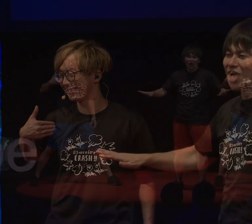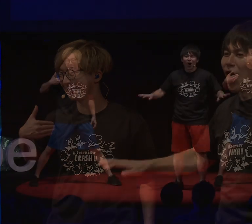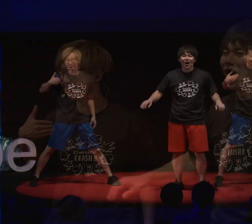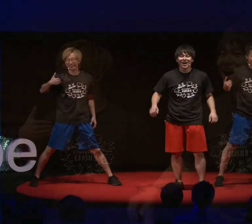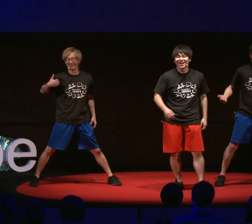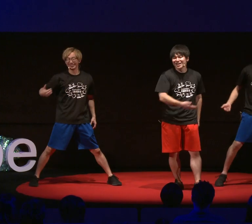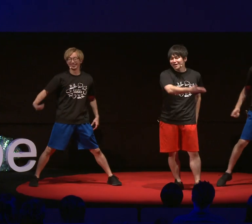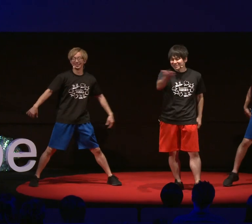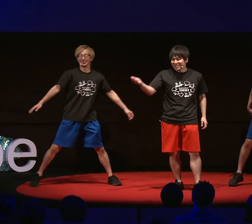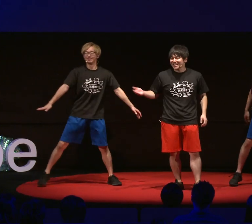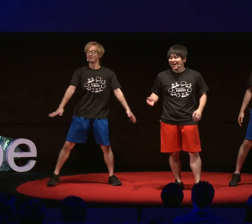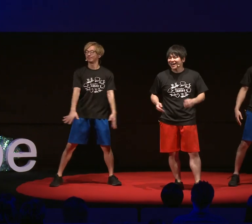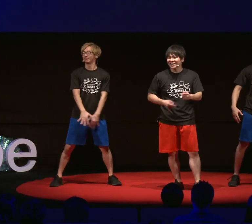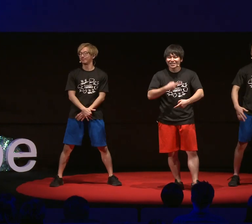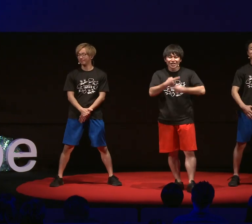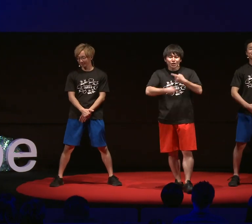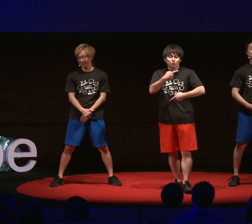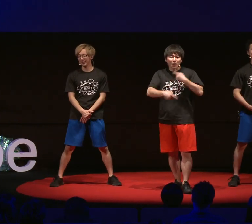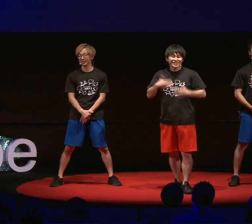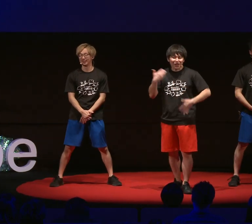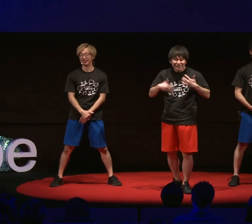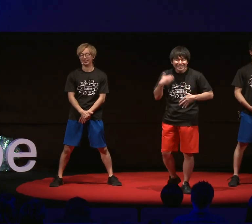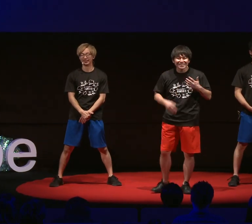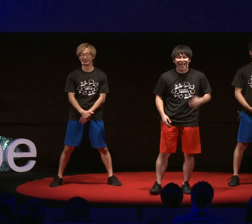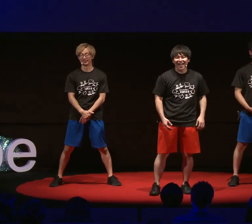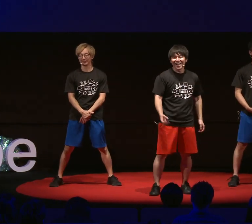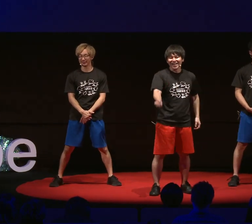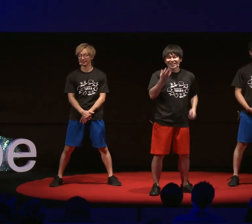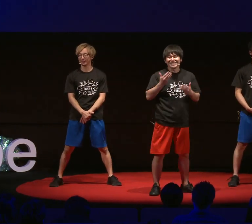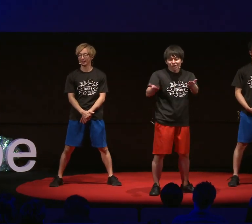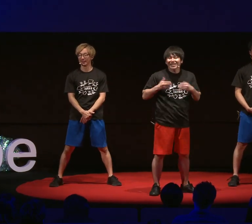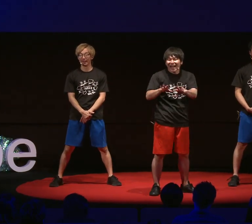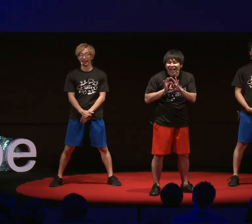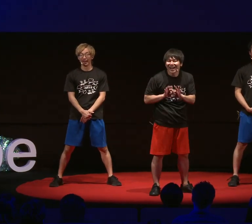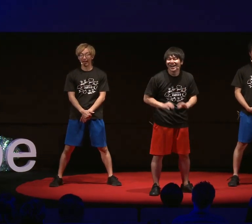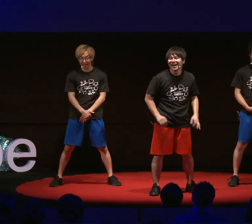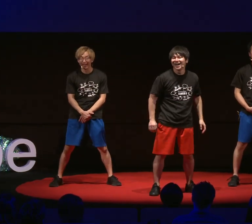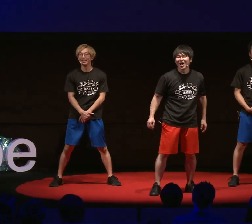O: Since today everyone said "sign language is fun,"